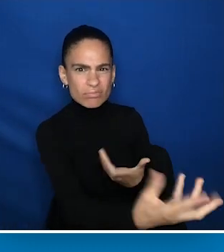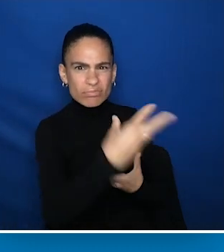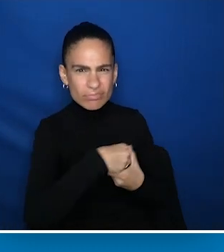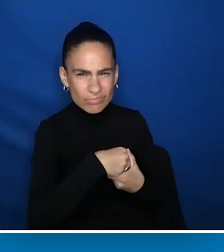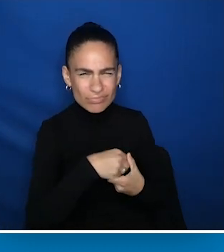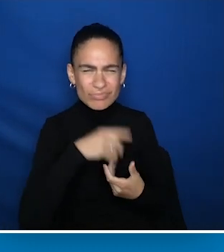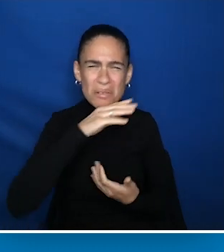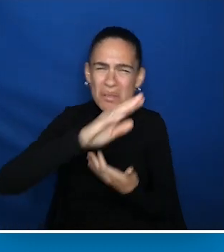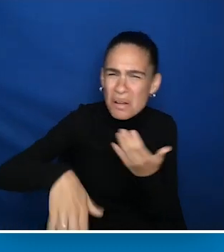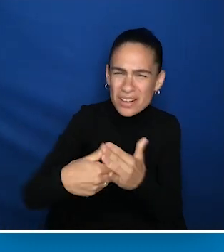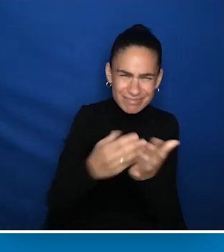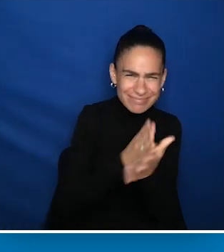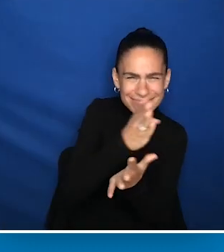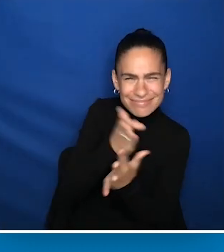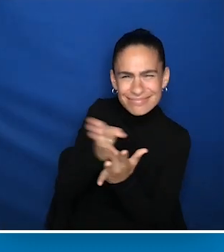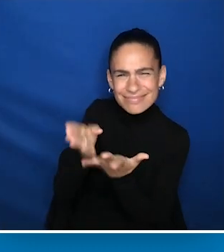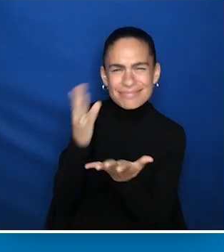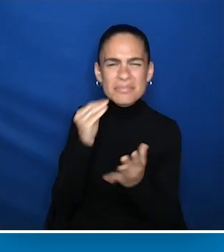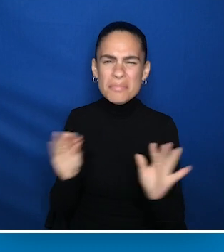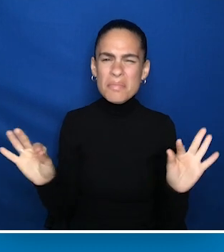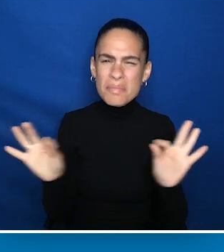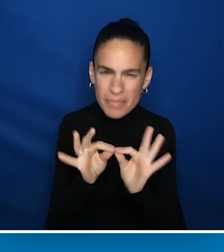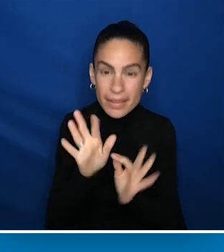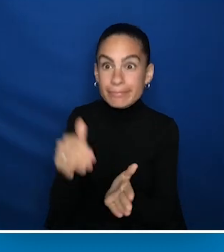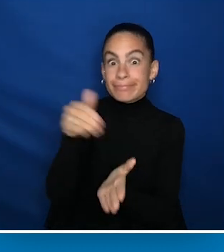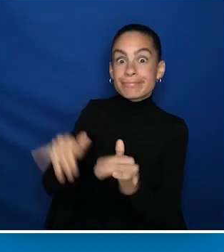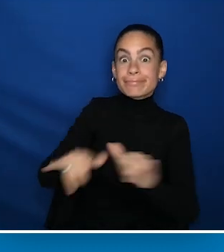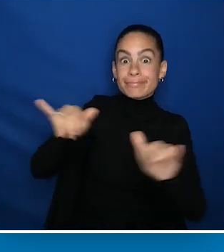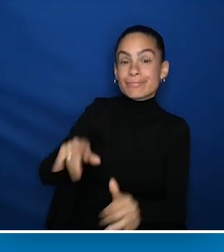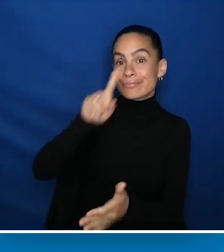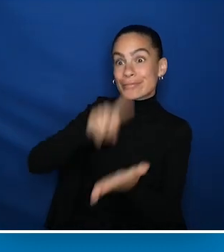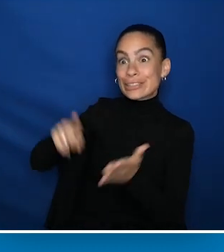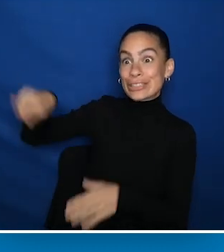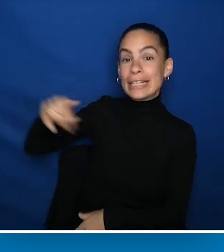All of these experiences are important, and too often researchers do not think about these scenarios